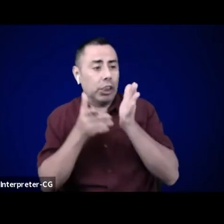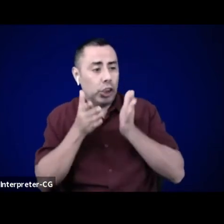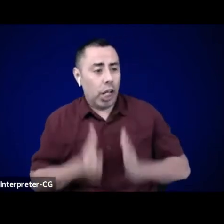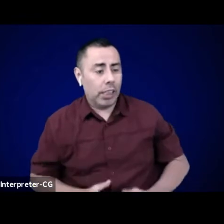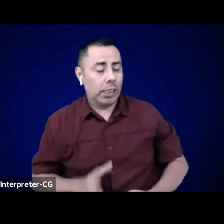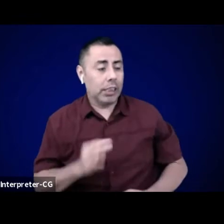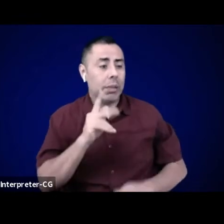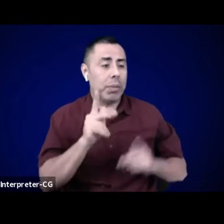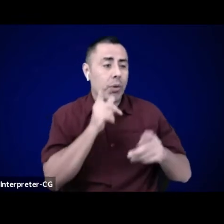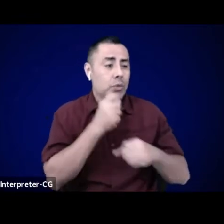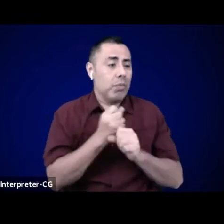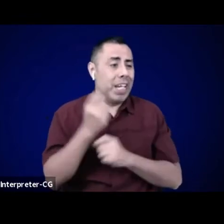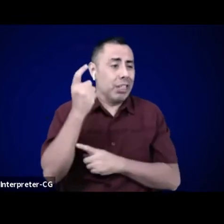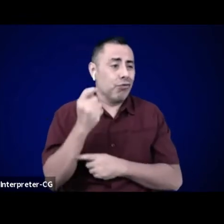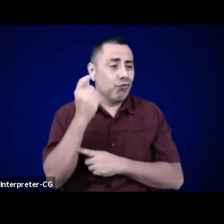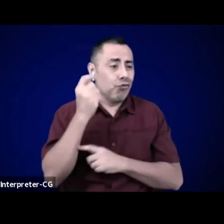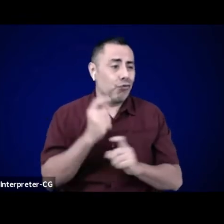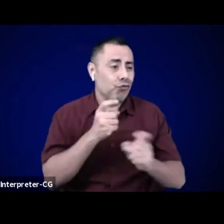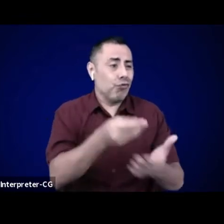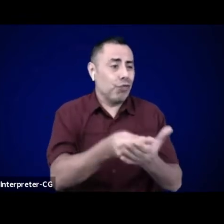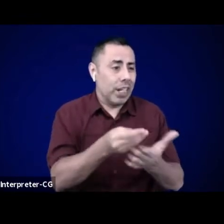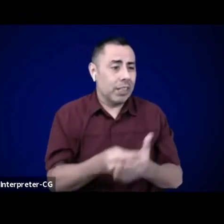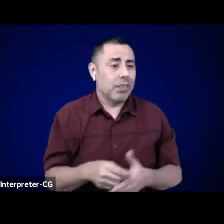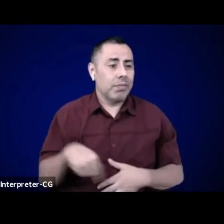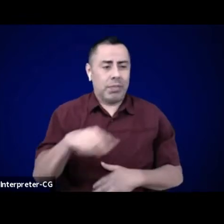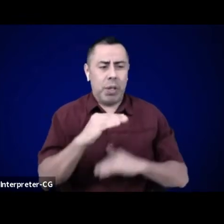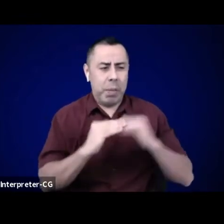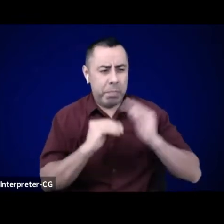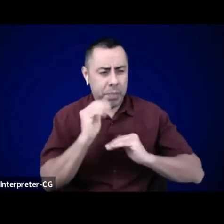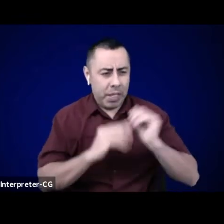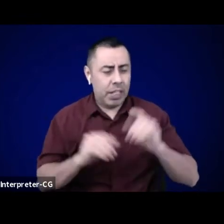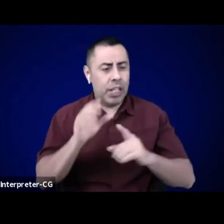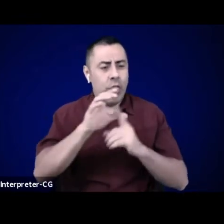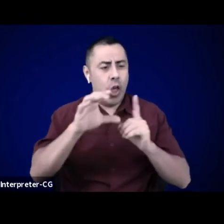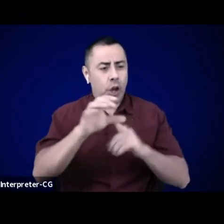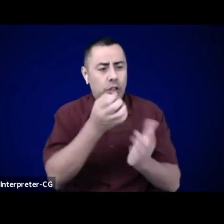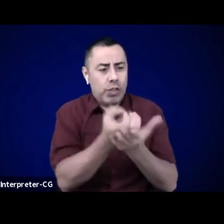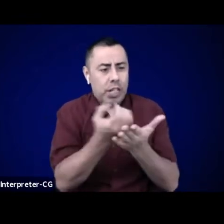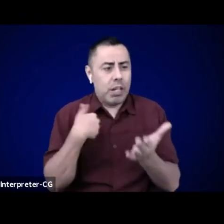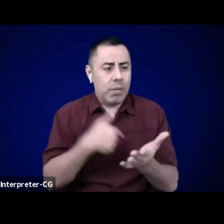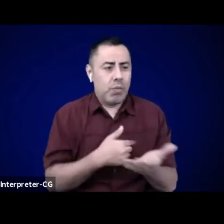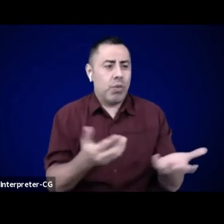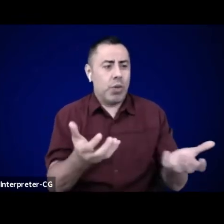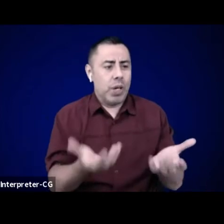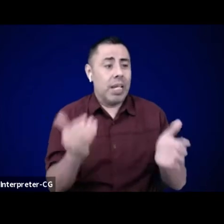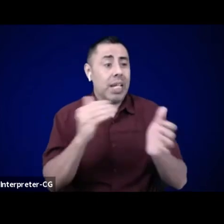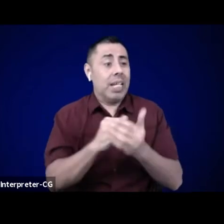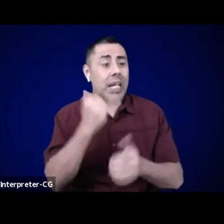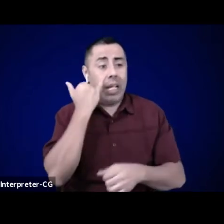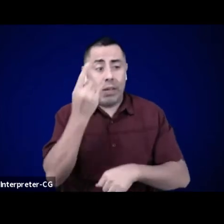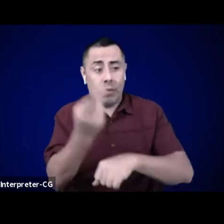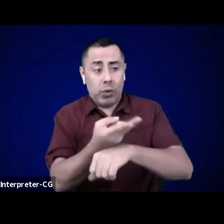if you want- if you need closed captions, you can click the pop out widget button to go to a different webpage to view the captions.